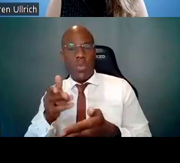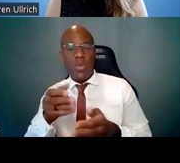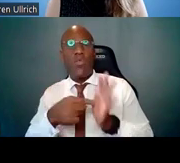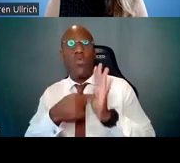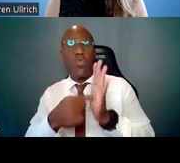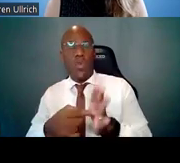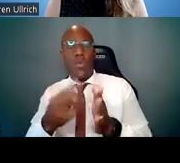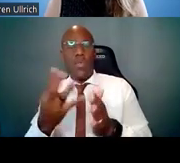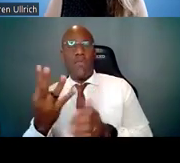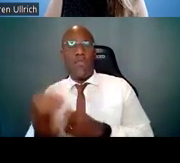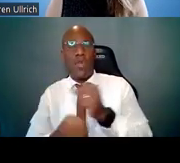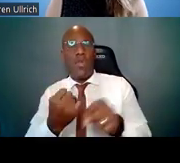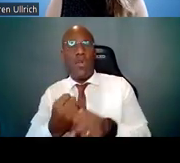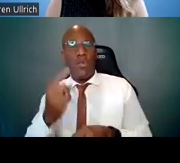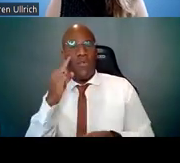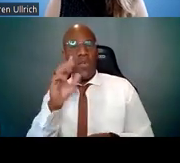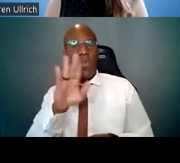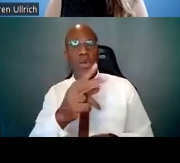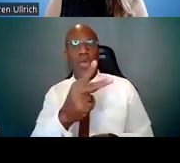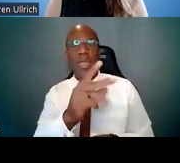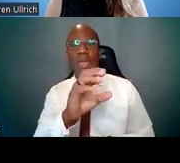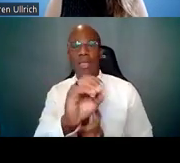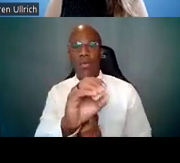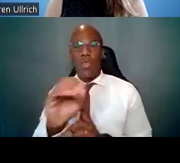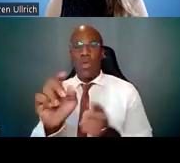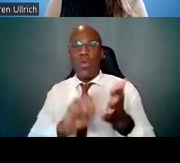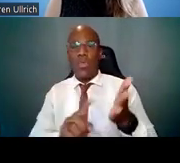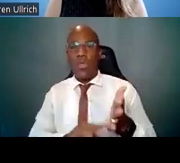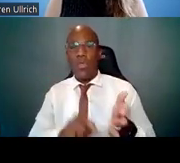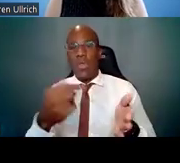And you'll have more information, you'll have chosen your postdoctoral mentor,